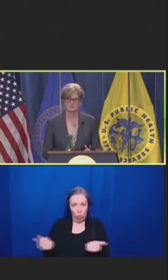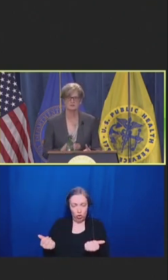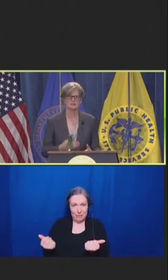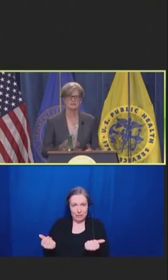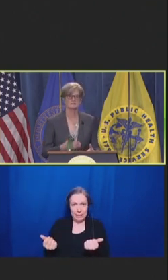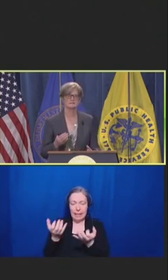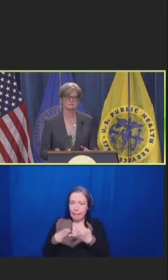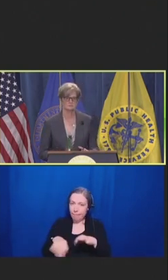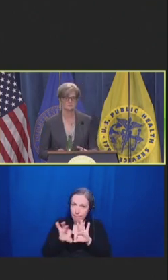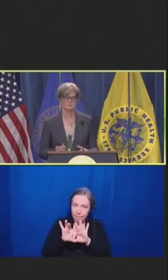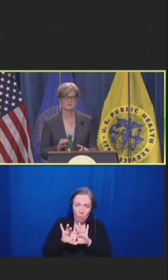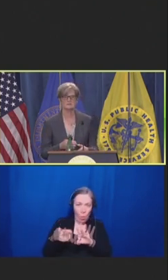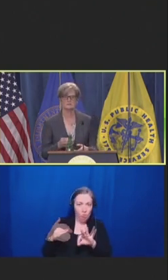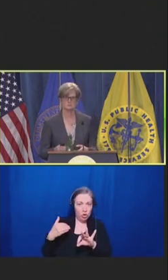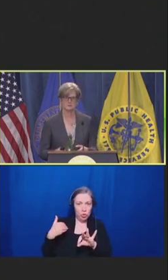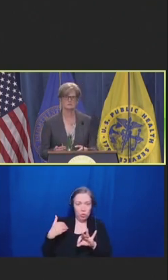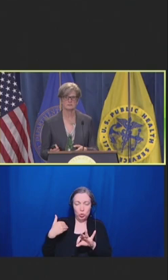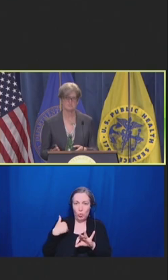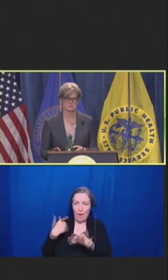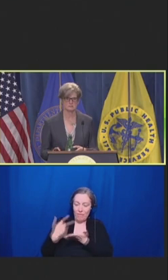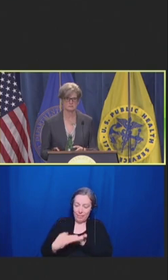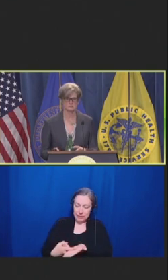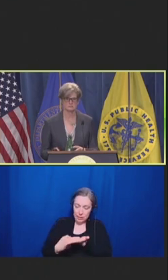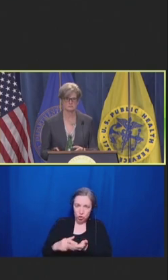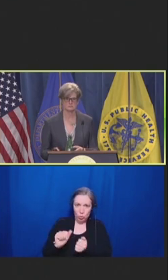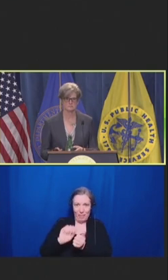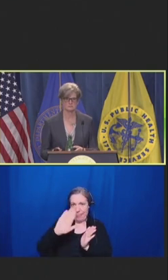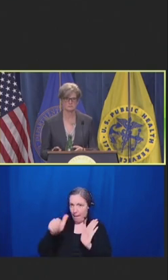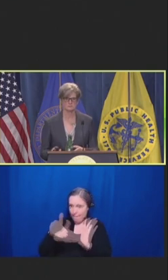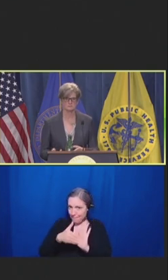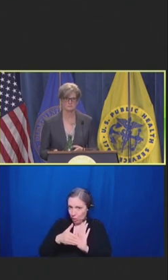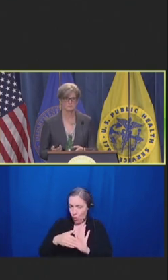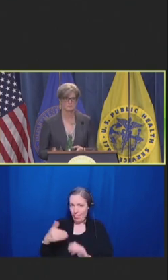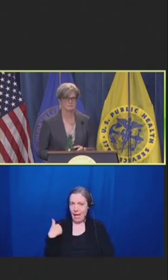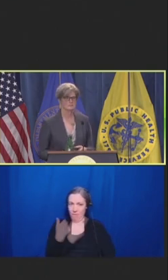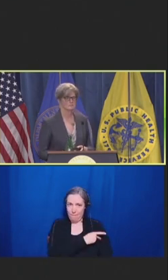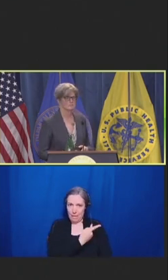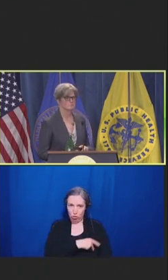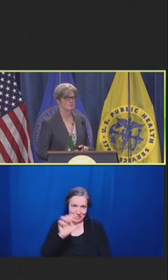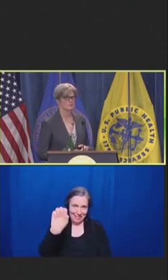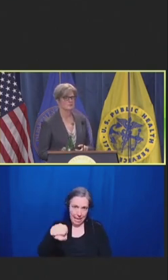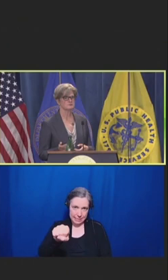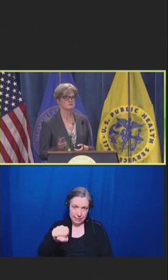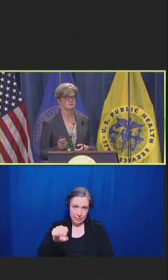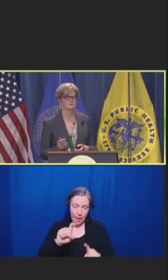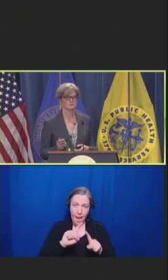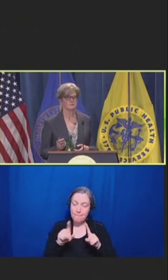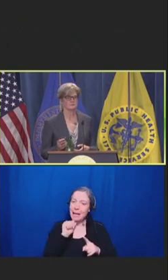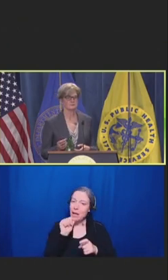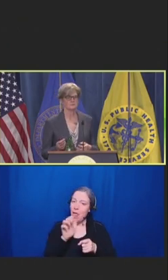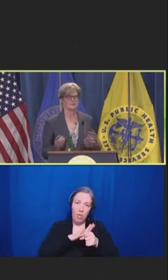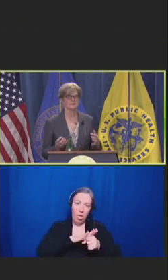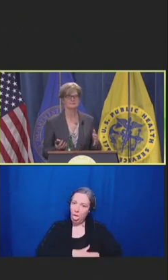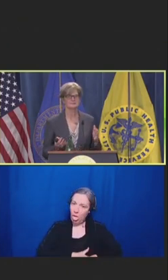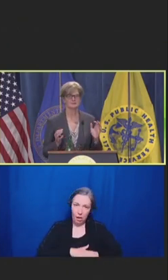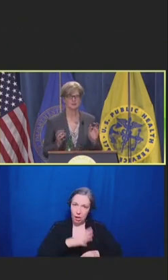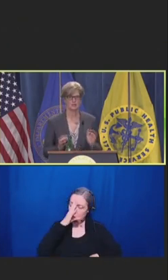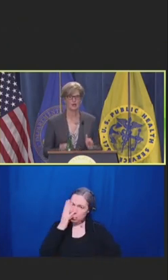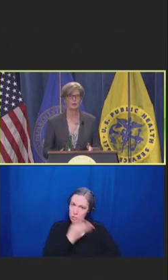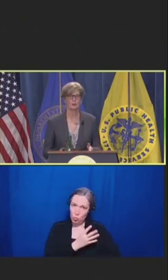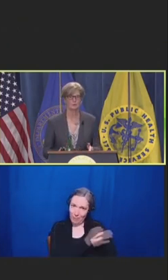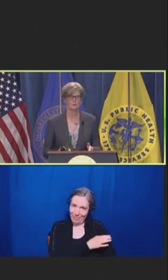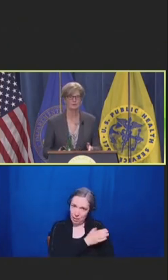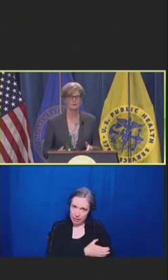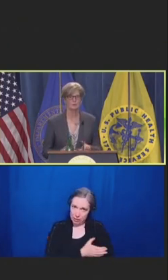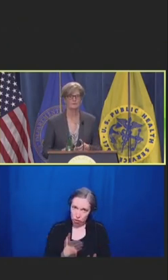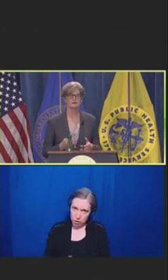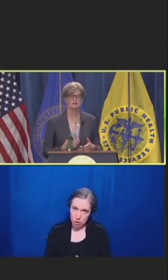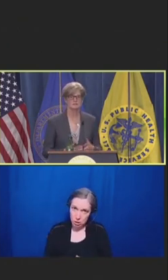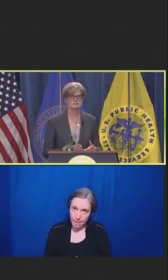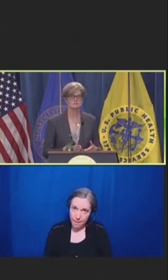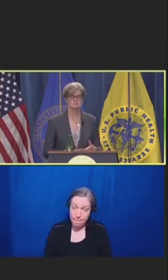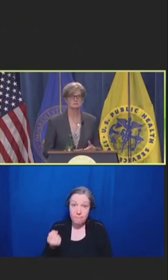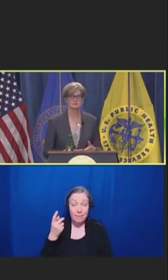But not at the -- not at the expense of clinicians Because patients know when their clinicians